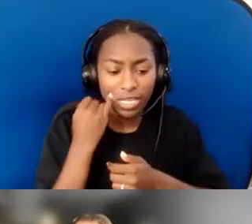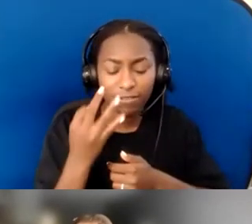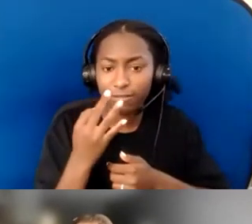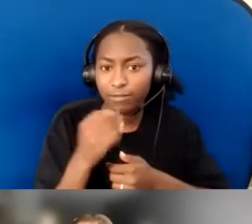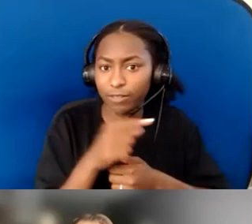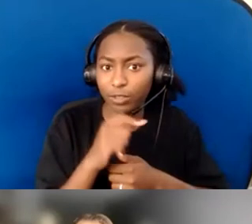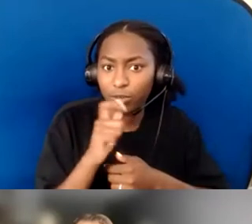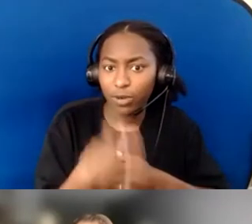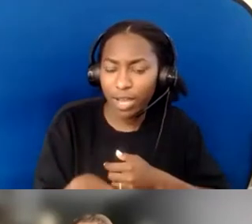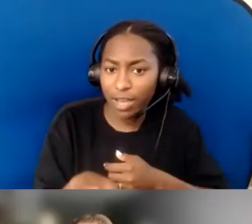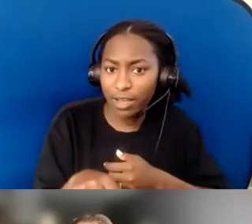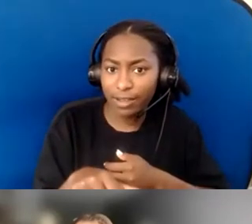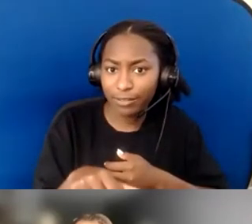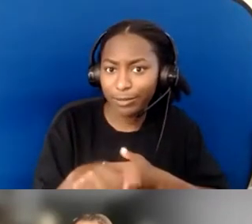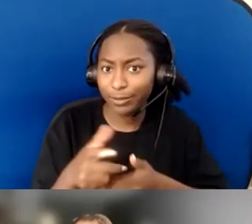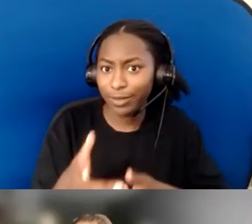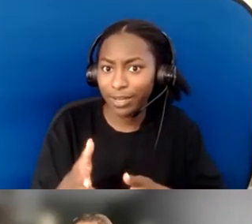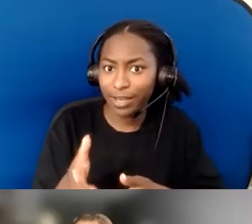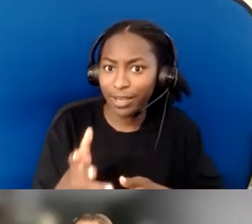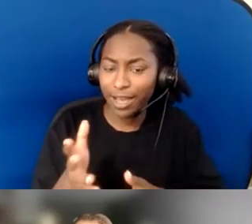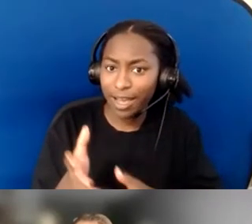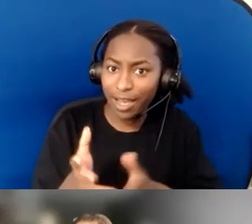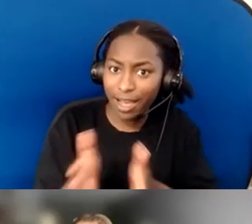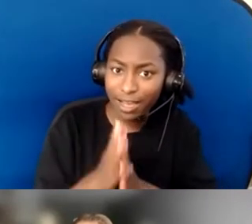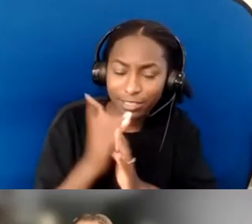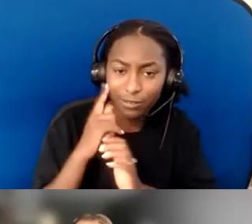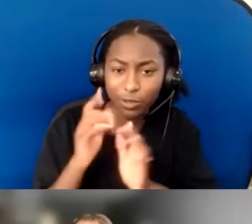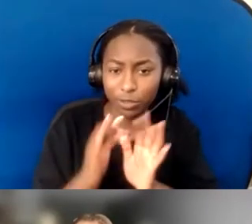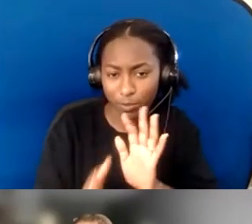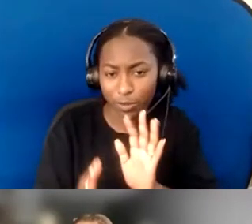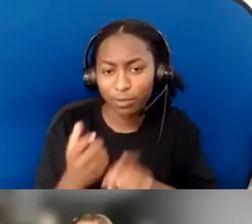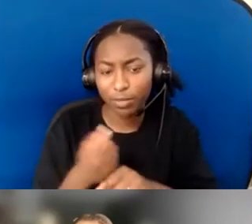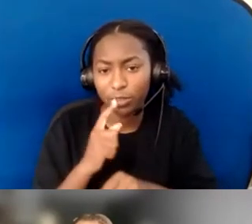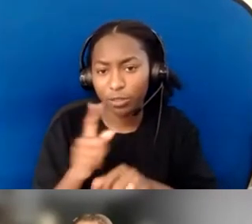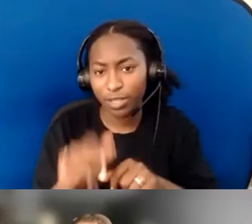Then they don't have to ask; they know that that's available. So being upfront in your communications.